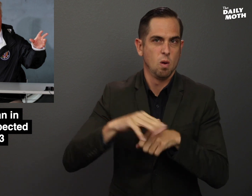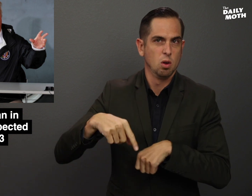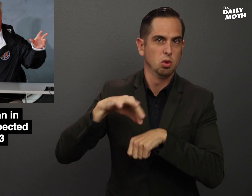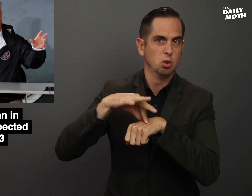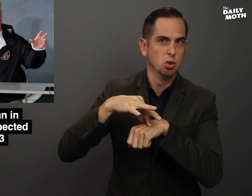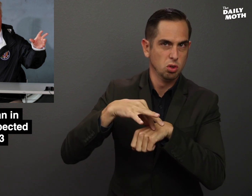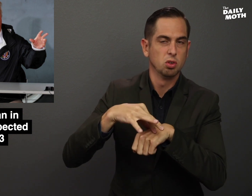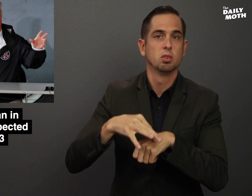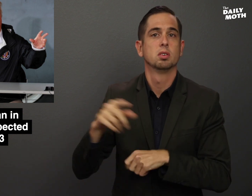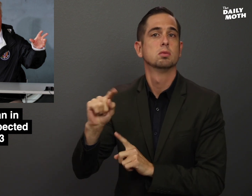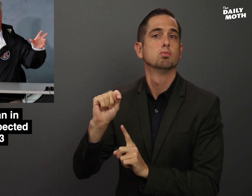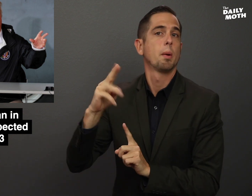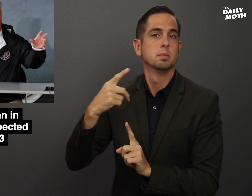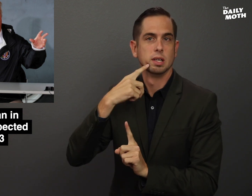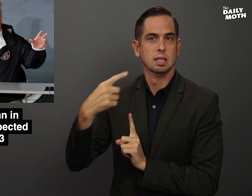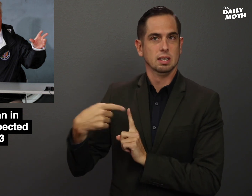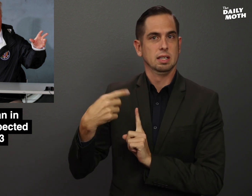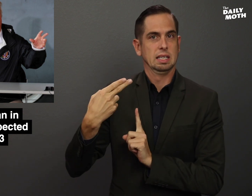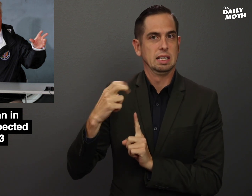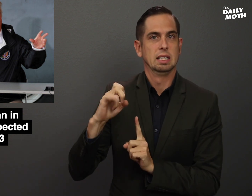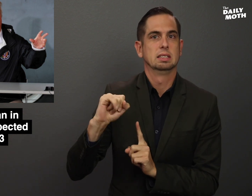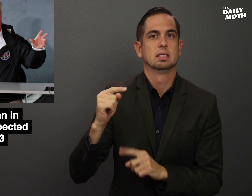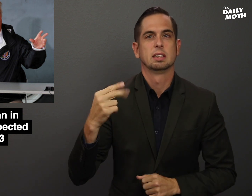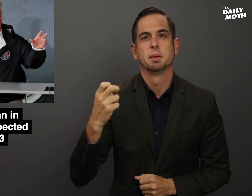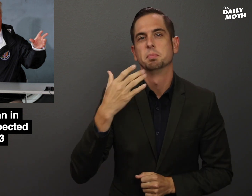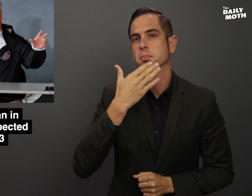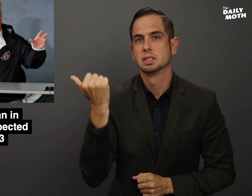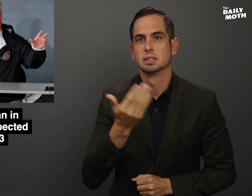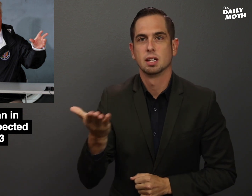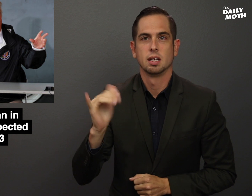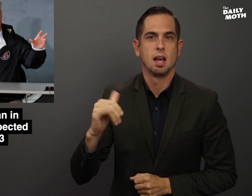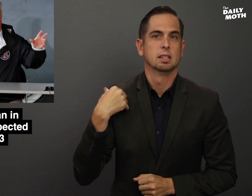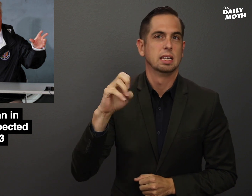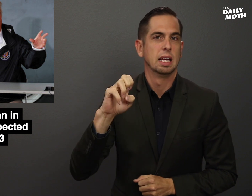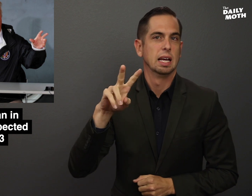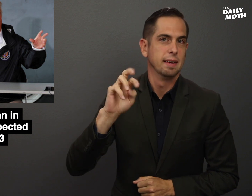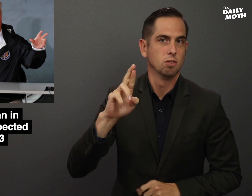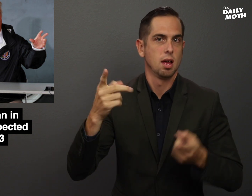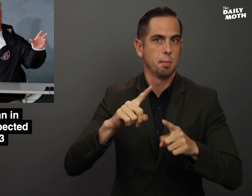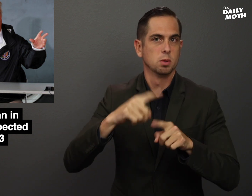Earth and that he is the best thing that has ever happened to